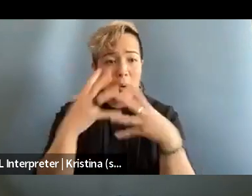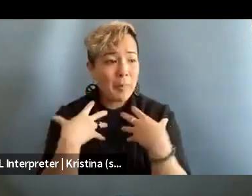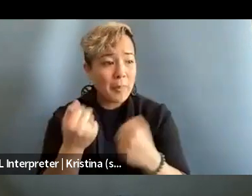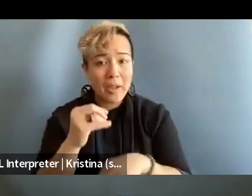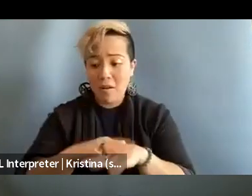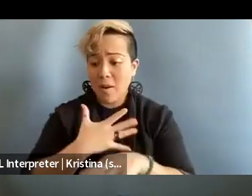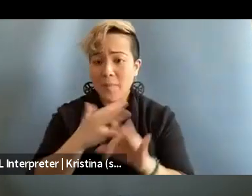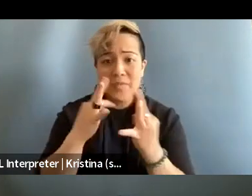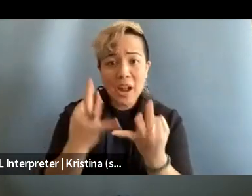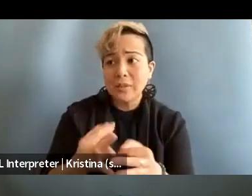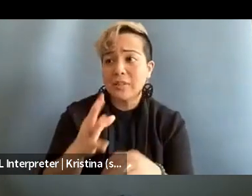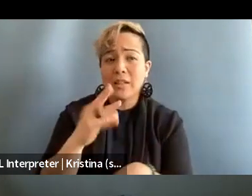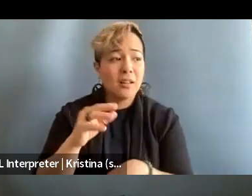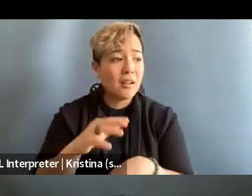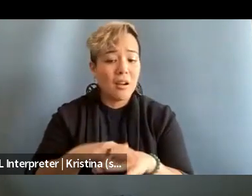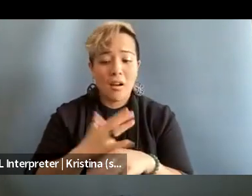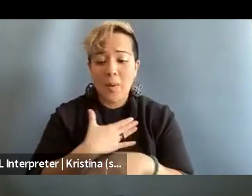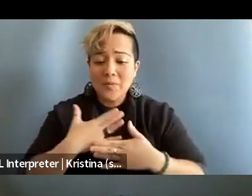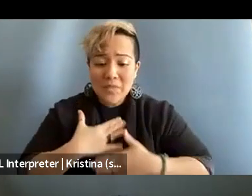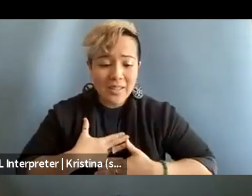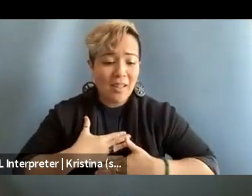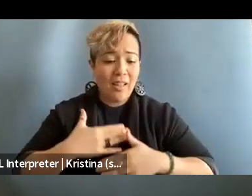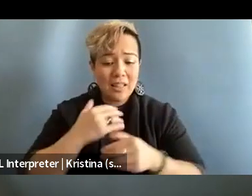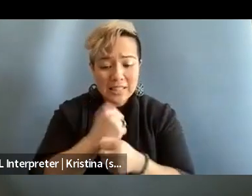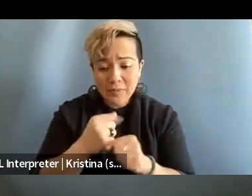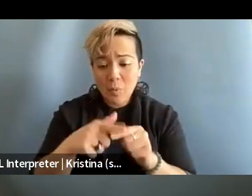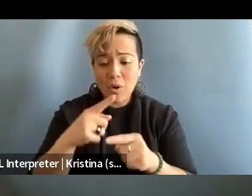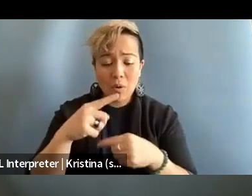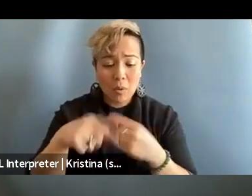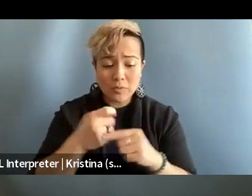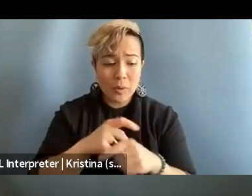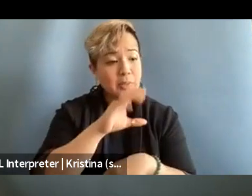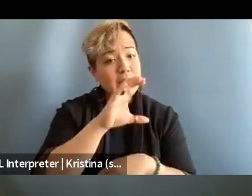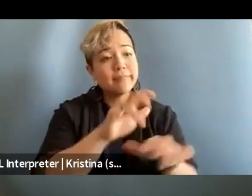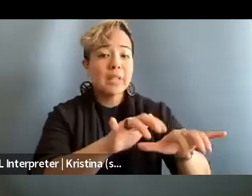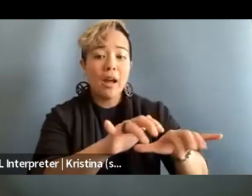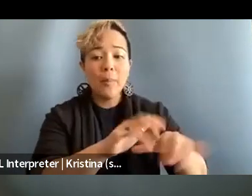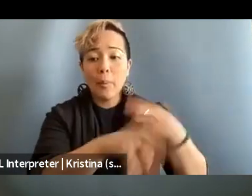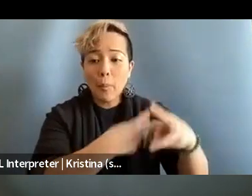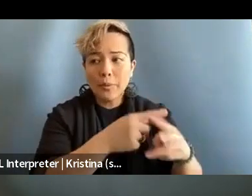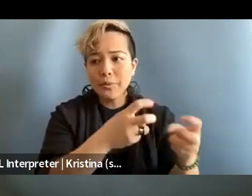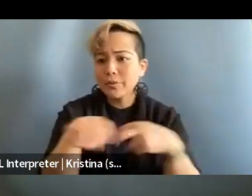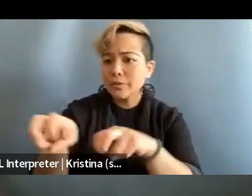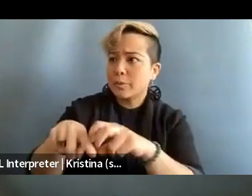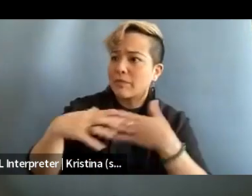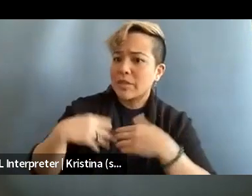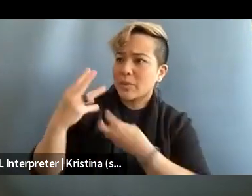on our like physical safety when it comes to moving from the cyber world to the physical world, but also, and I saw that as a,